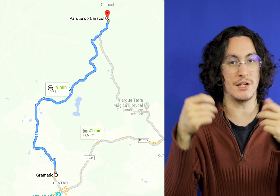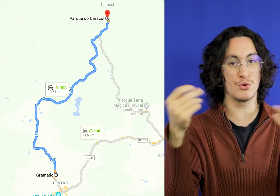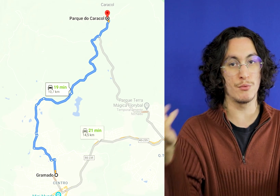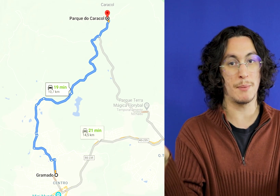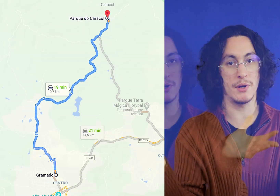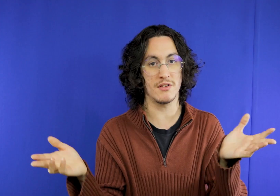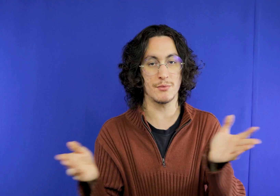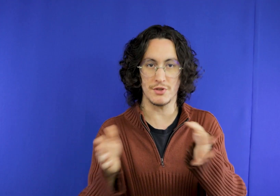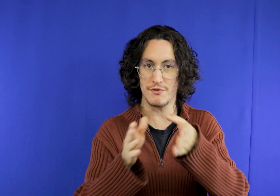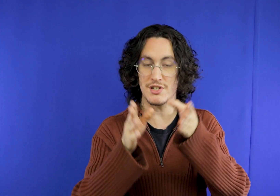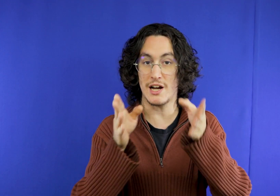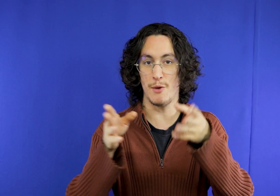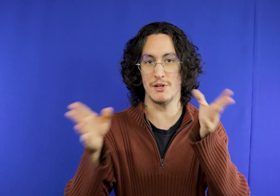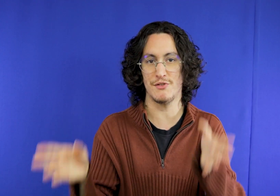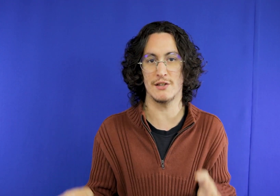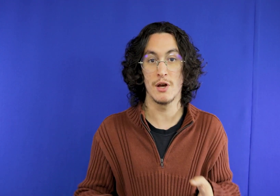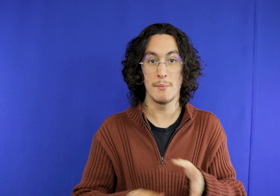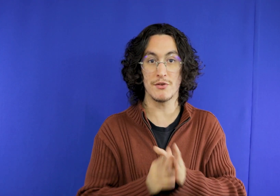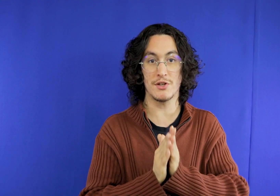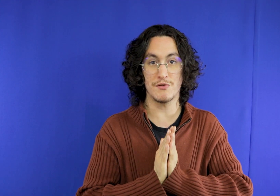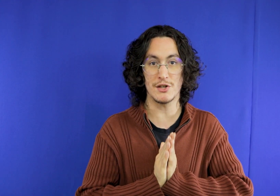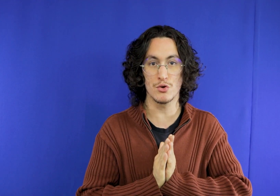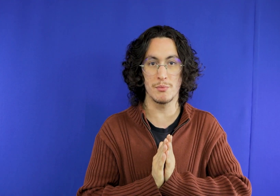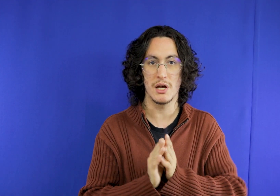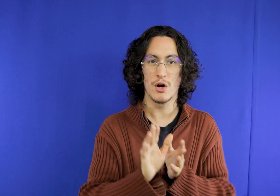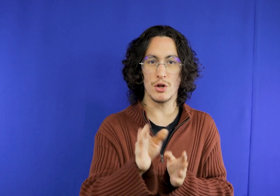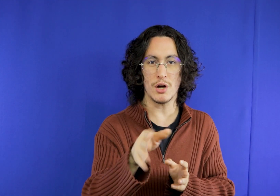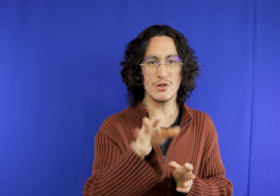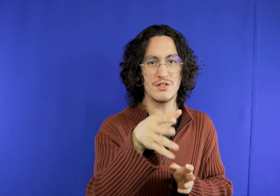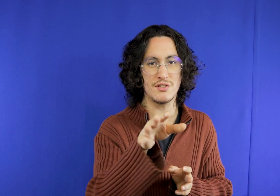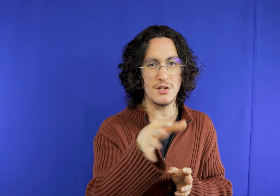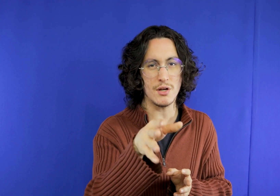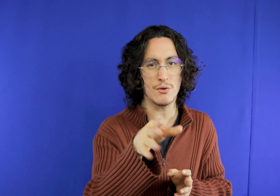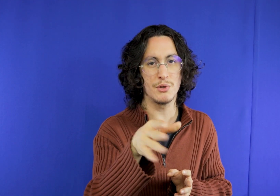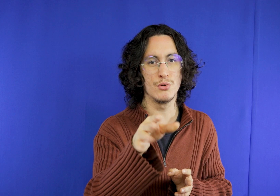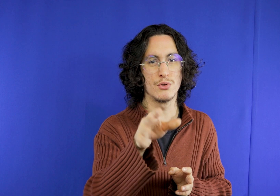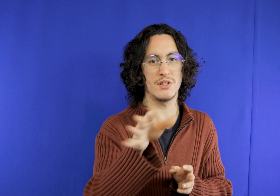you will be by Uber for example if it gets easier but you have to Uber it will take five